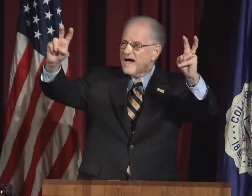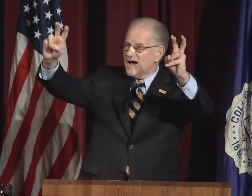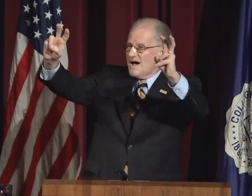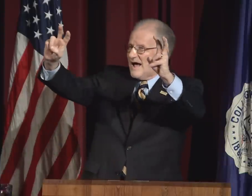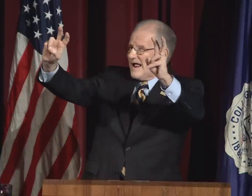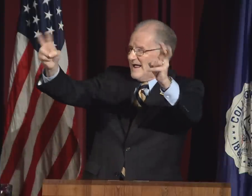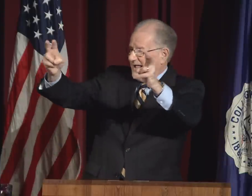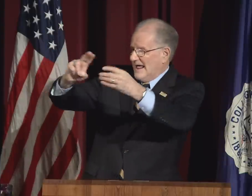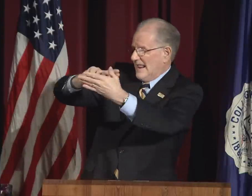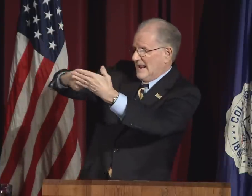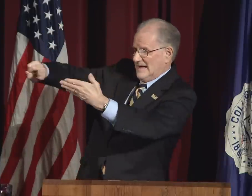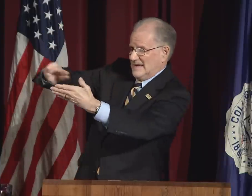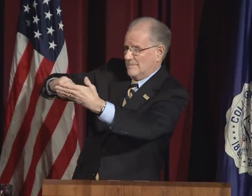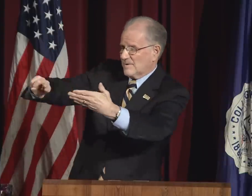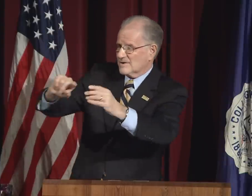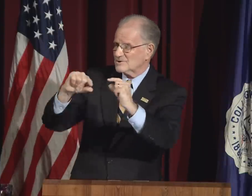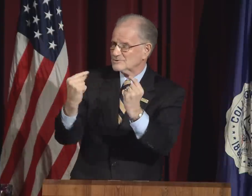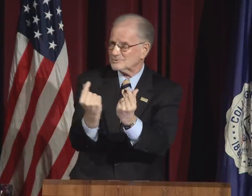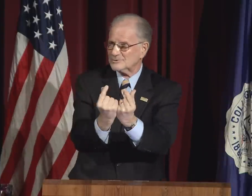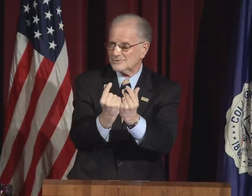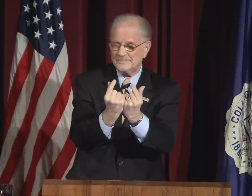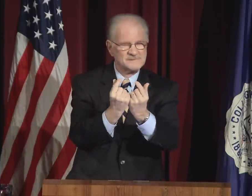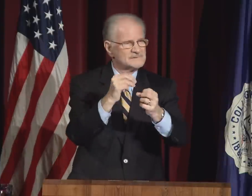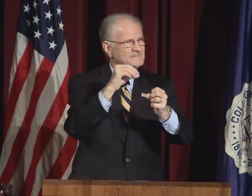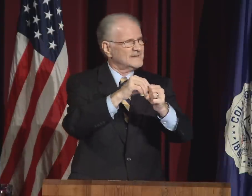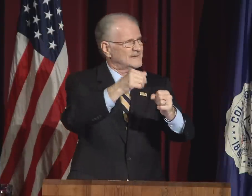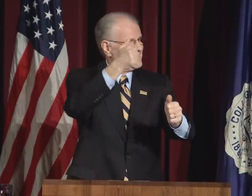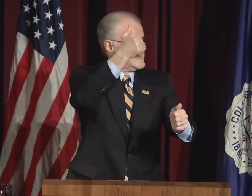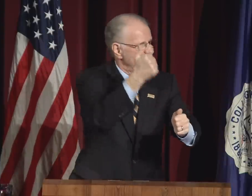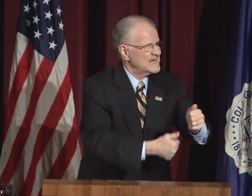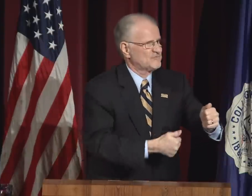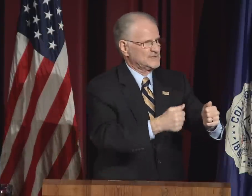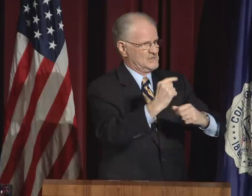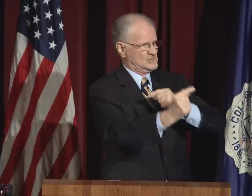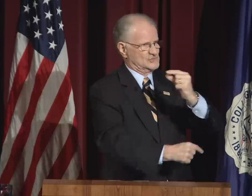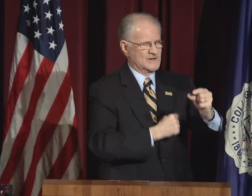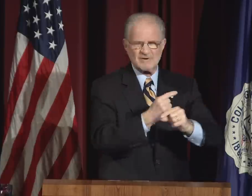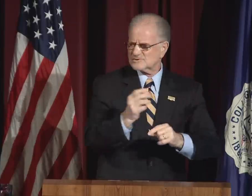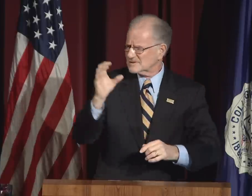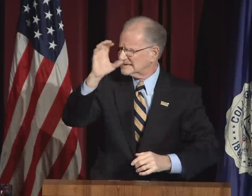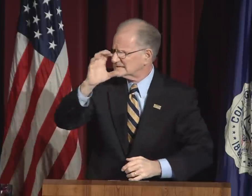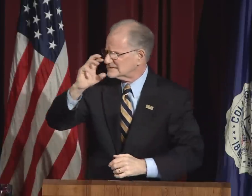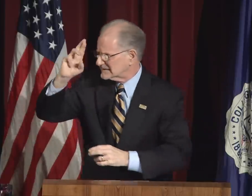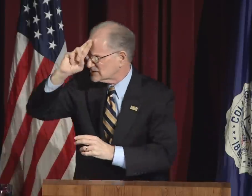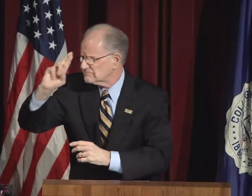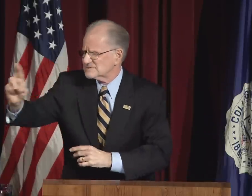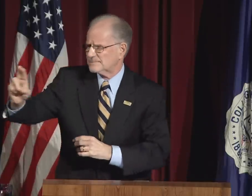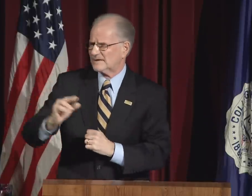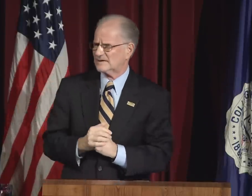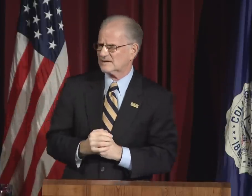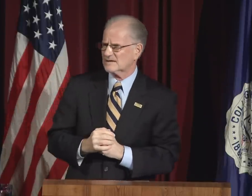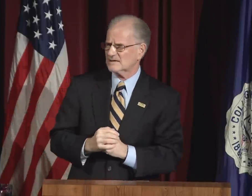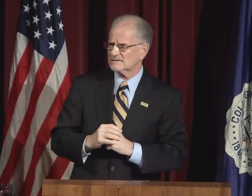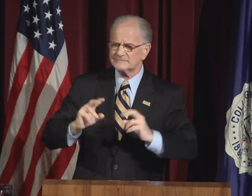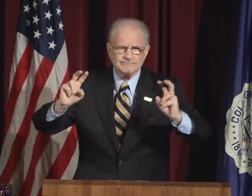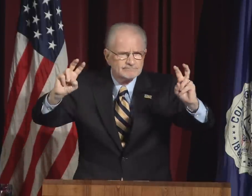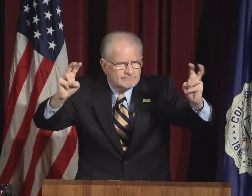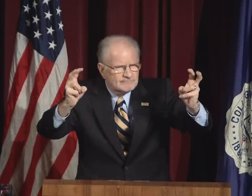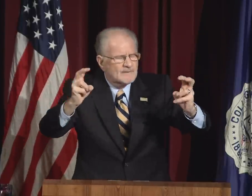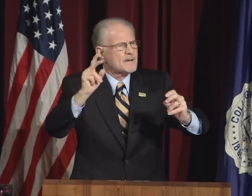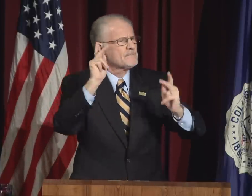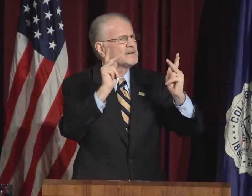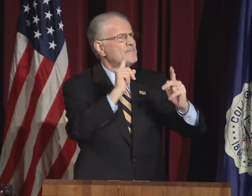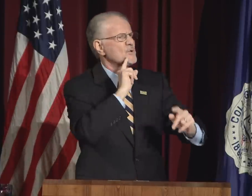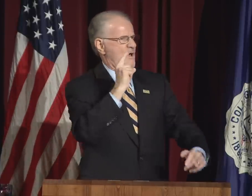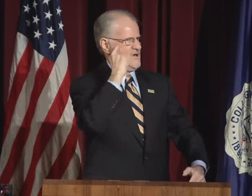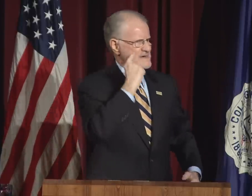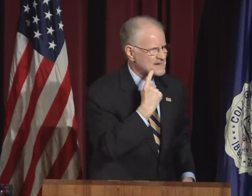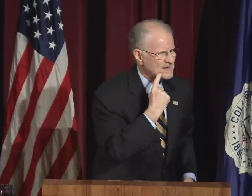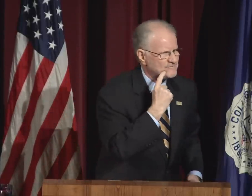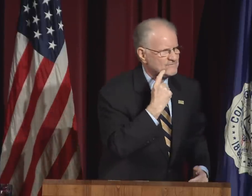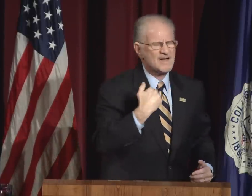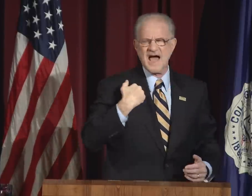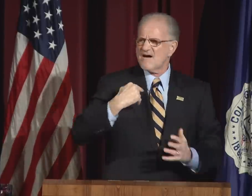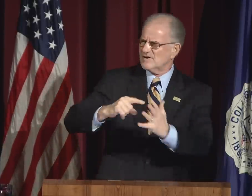"Labeled" groups in every generation seek respect.